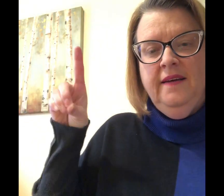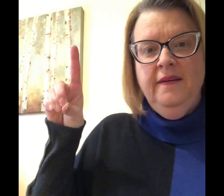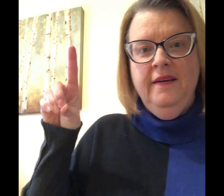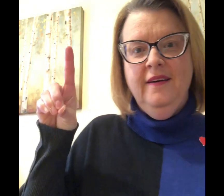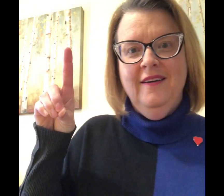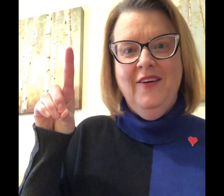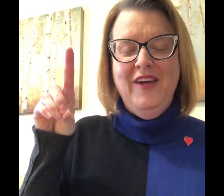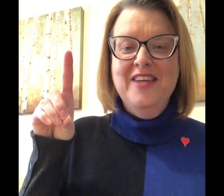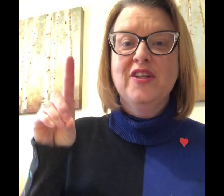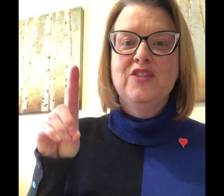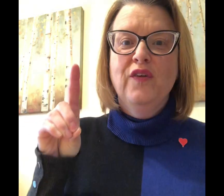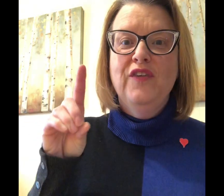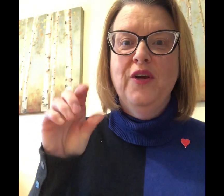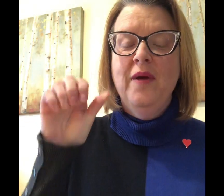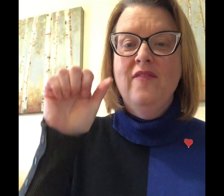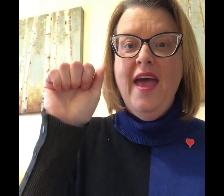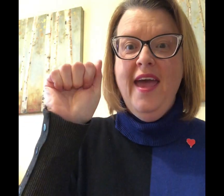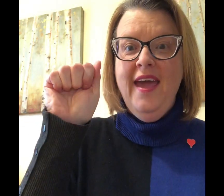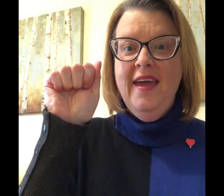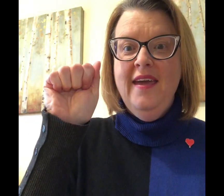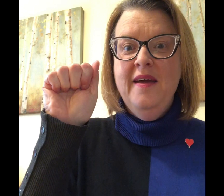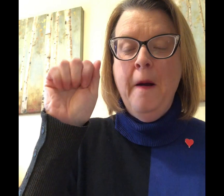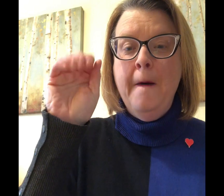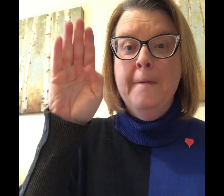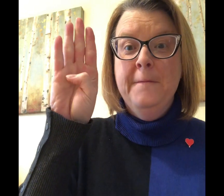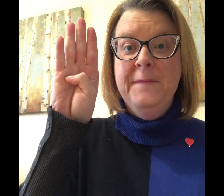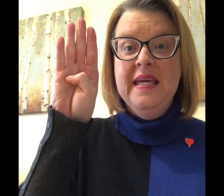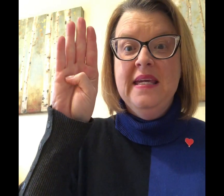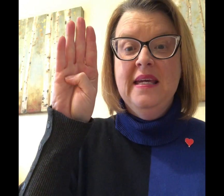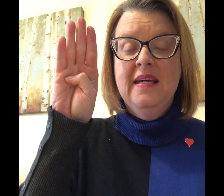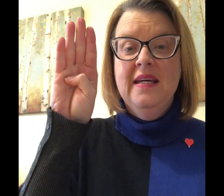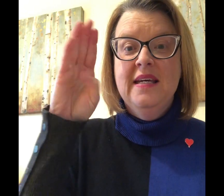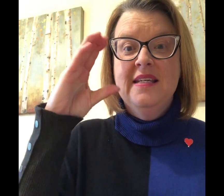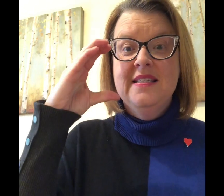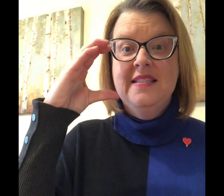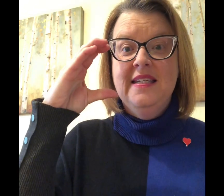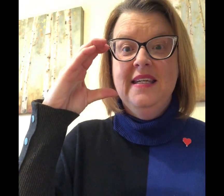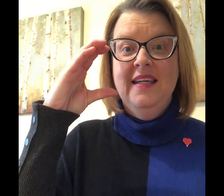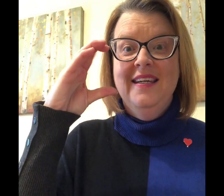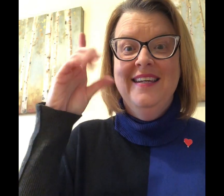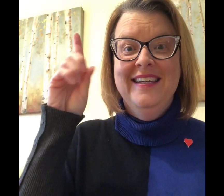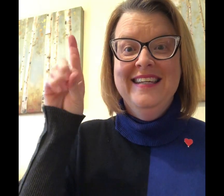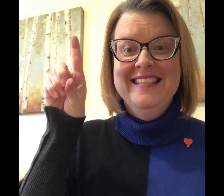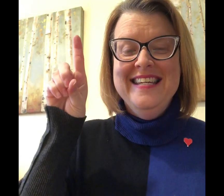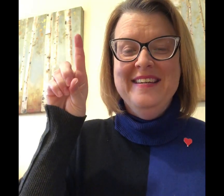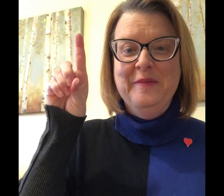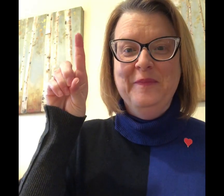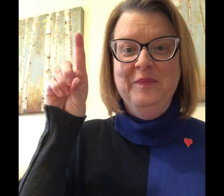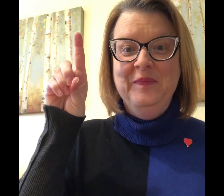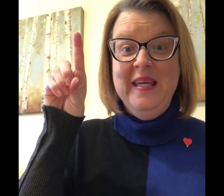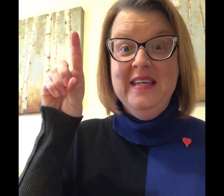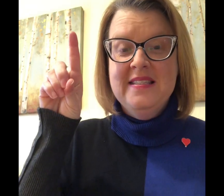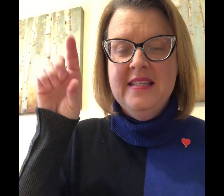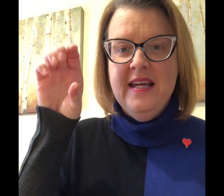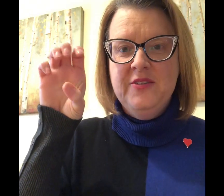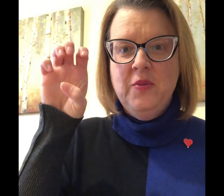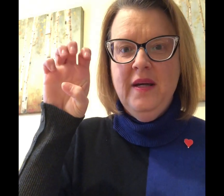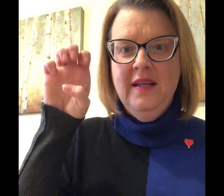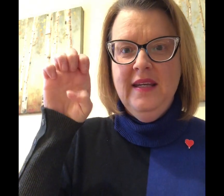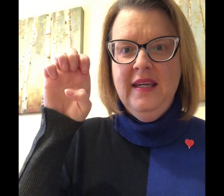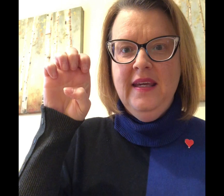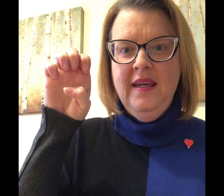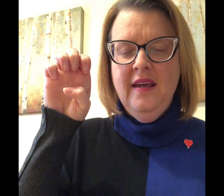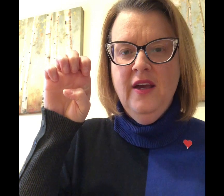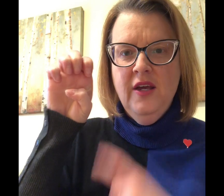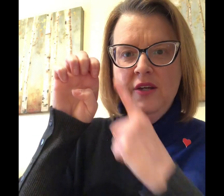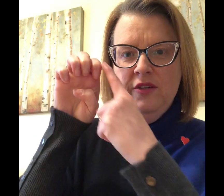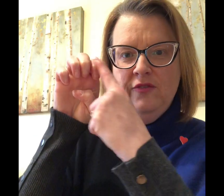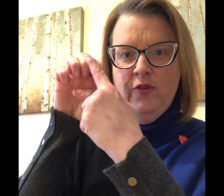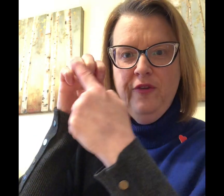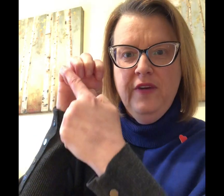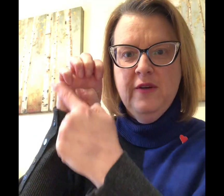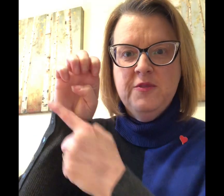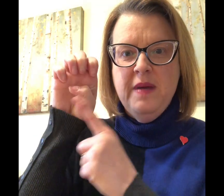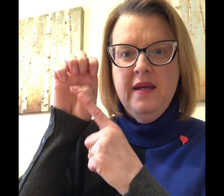Okay so let's review it we have A B C D. E is the next one, E four fingers bent